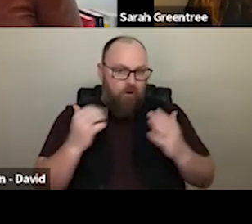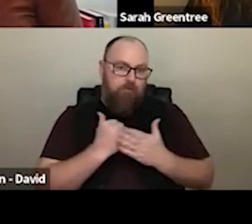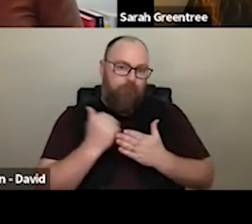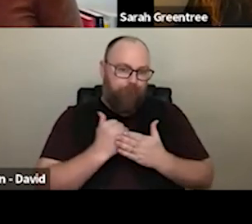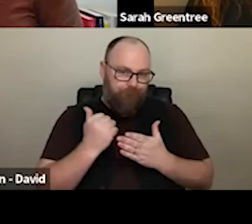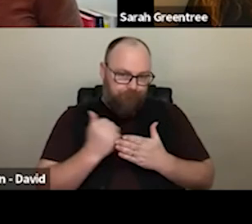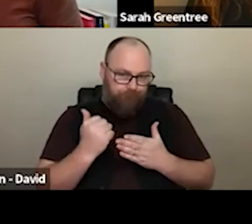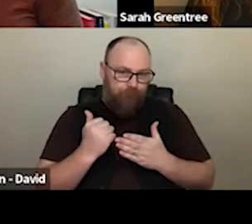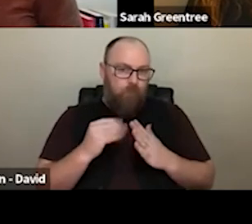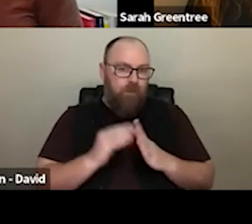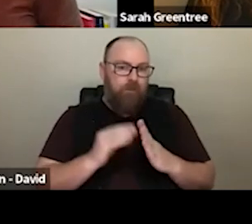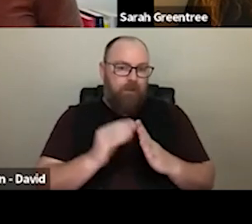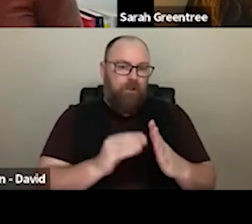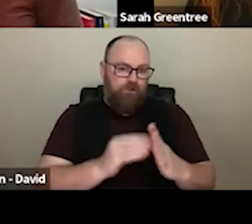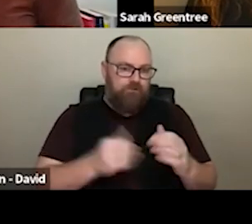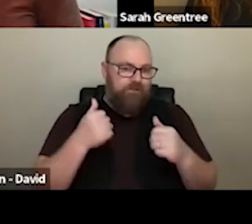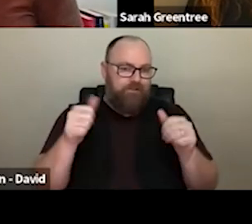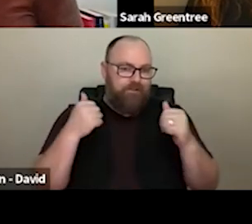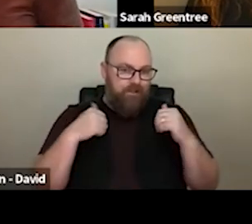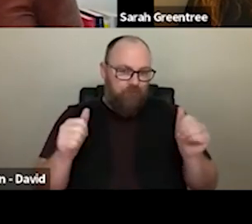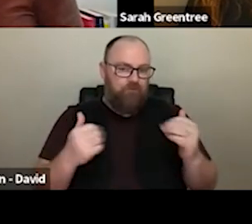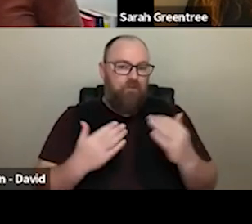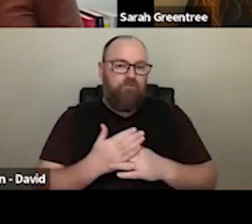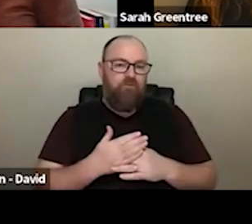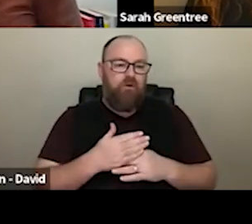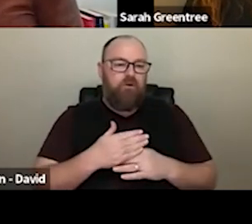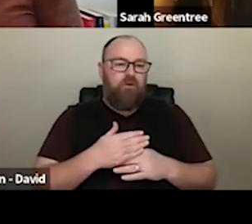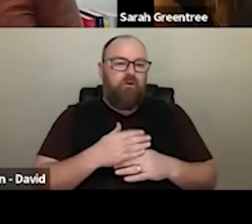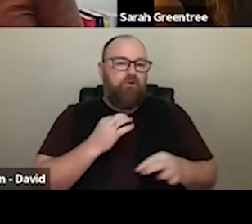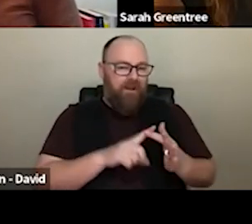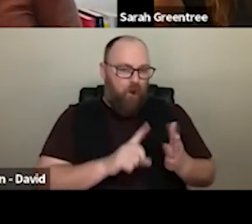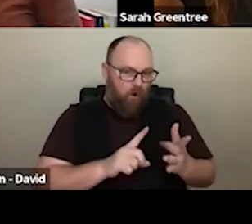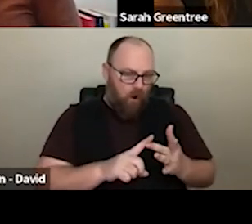of applications Success or through that full application, stage because we really don't